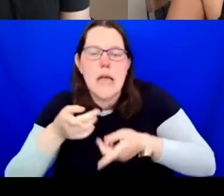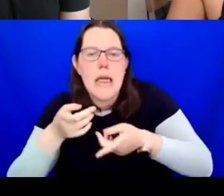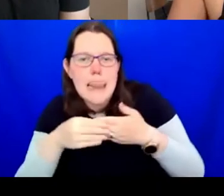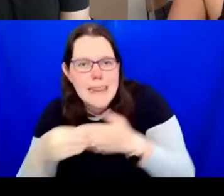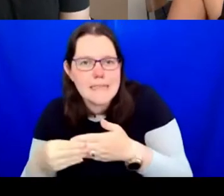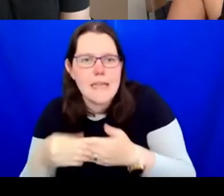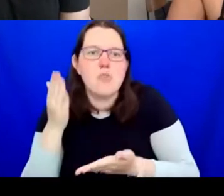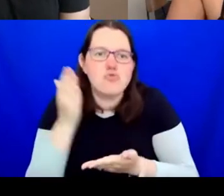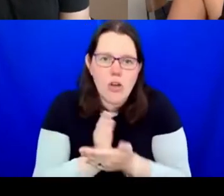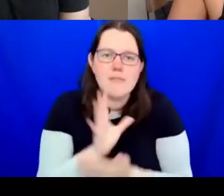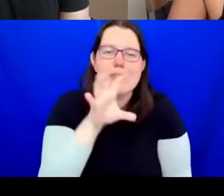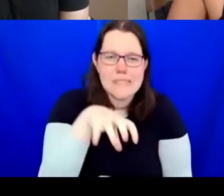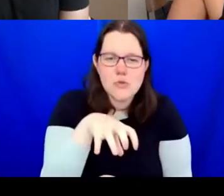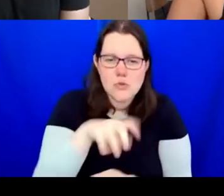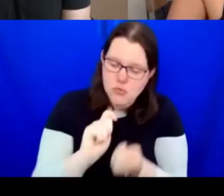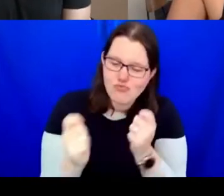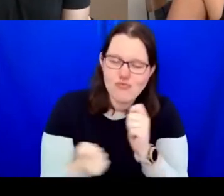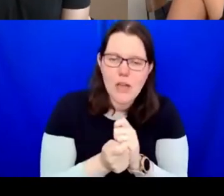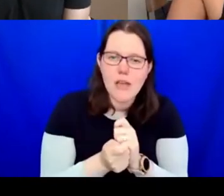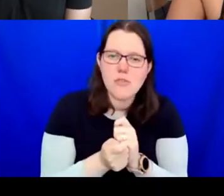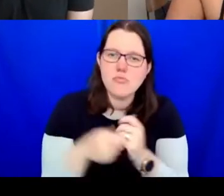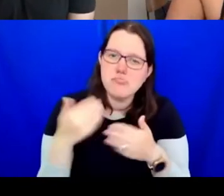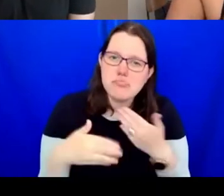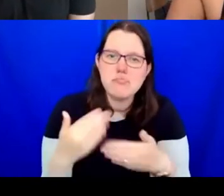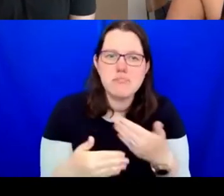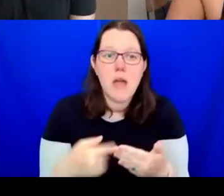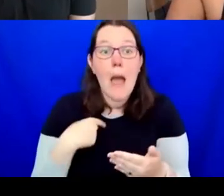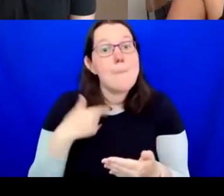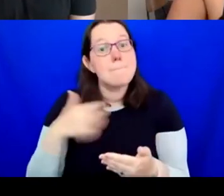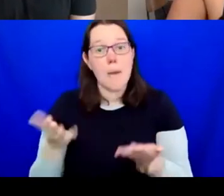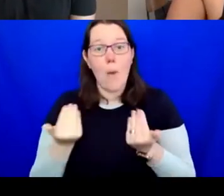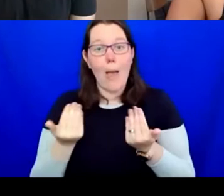I have been at Wellcome Collection now two and a half years and in that time, I have persuaded,